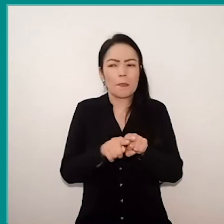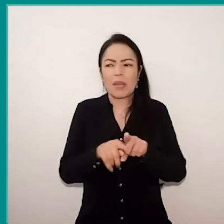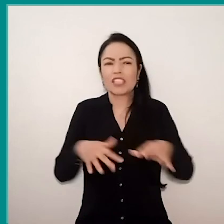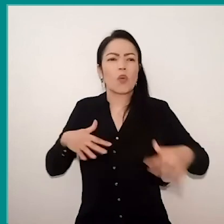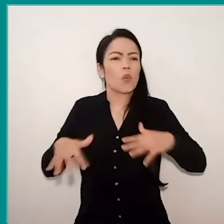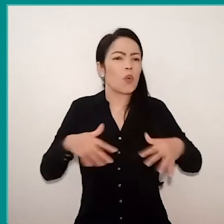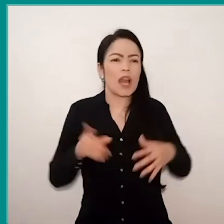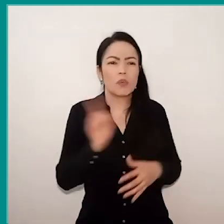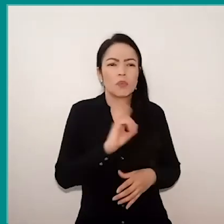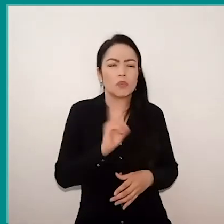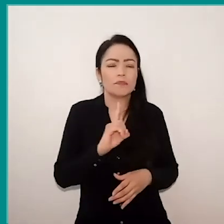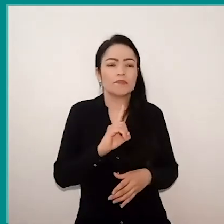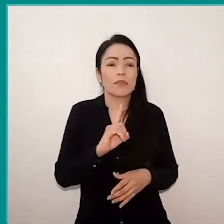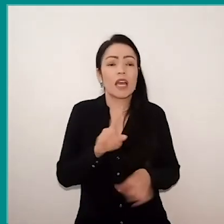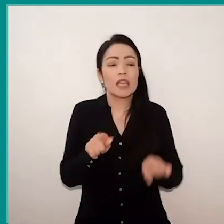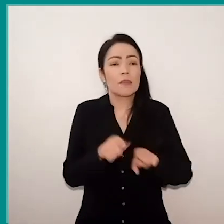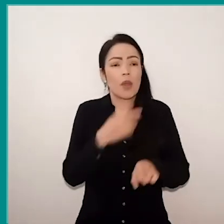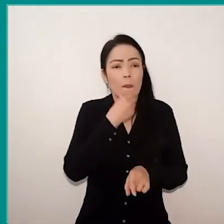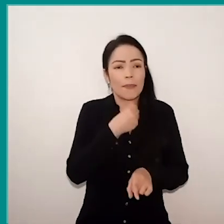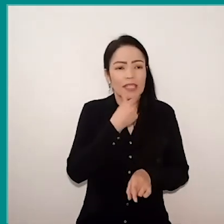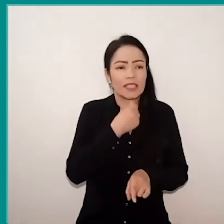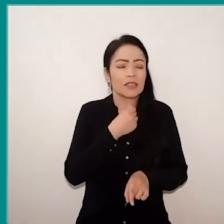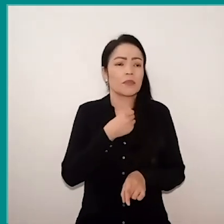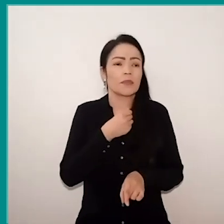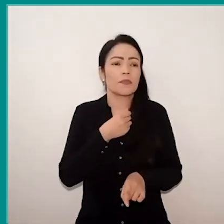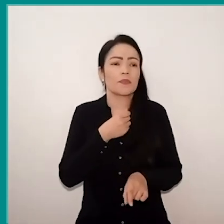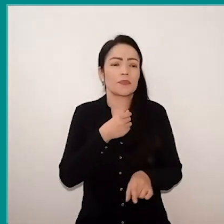and I also made a boy, I drew the boy on the wall